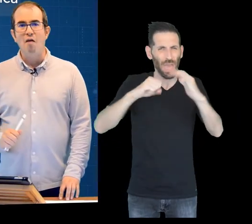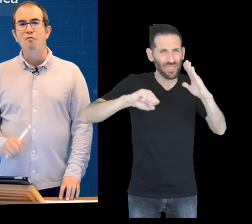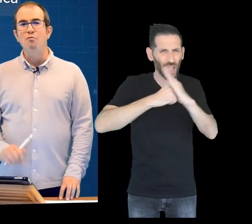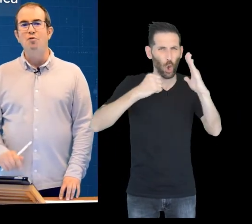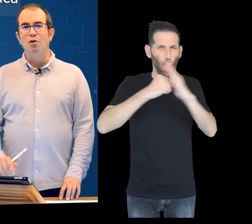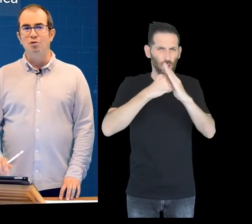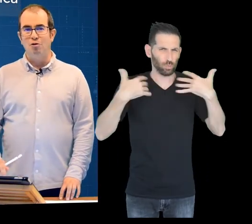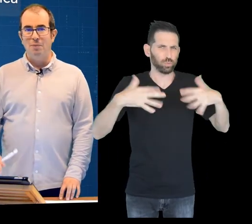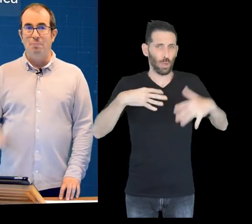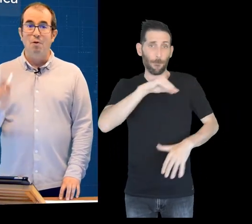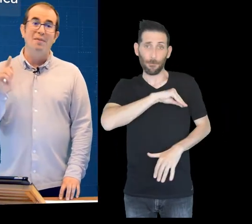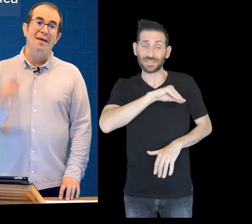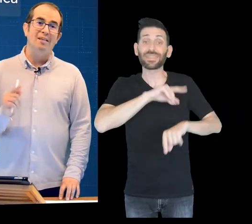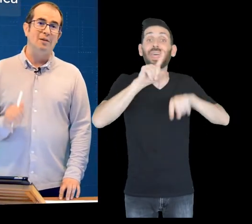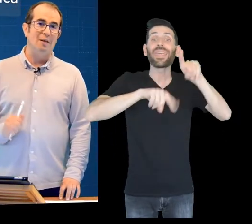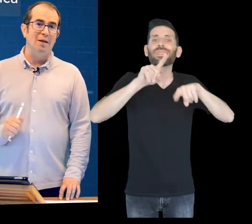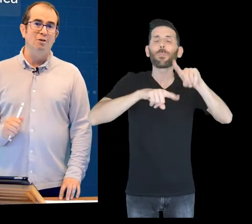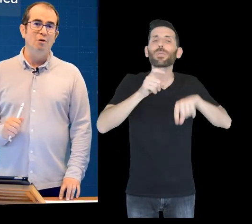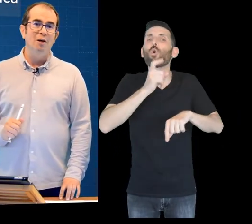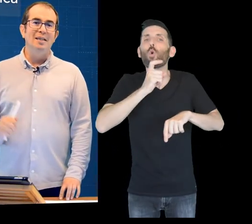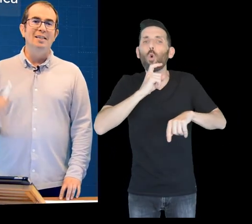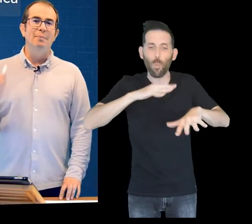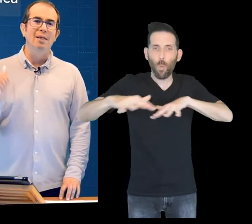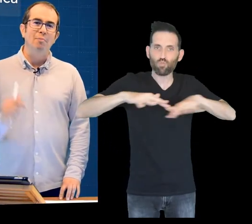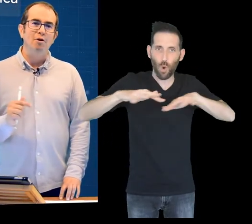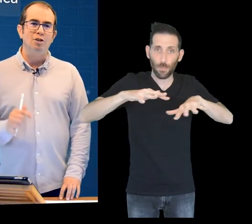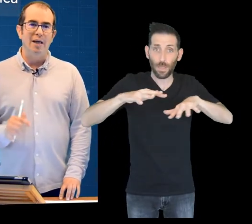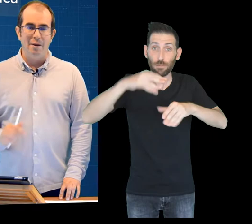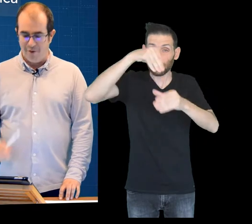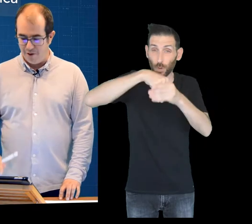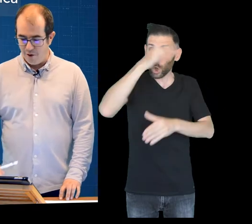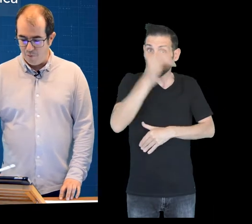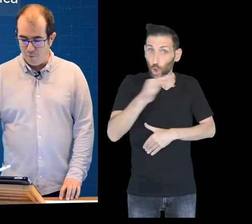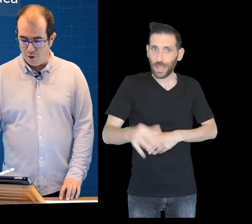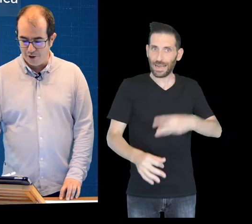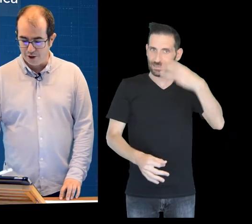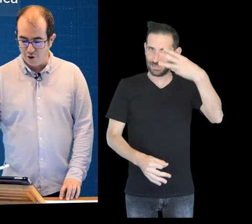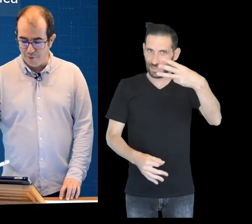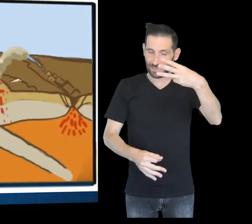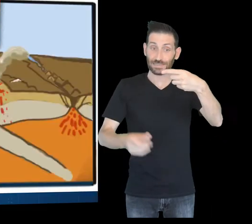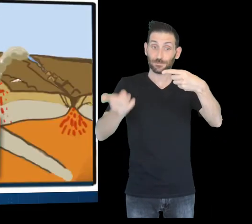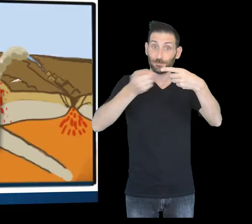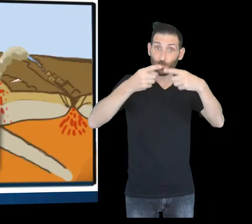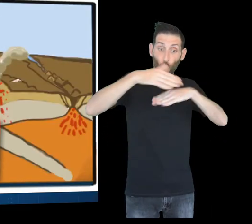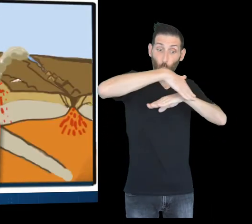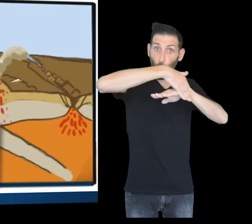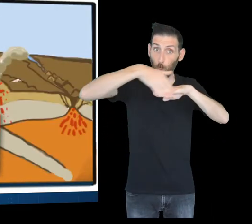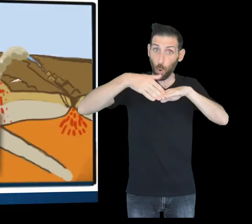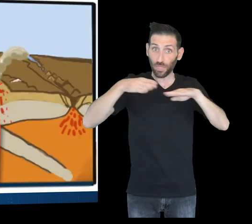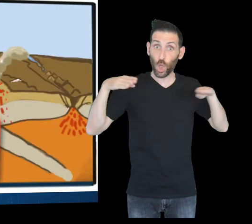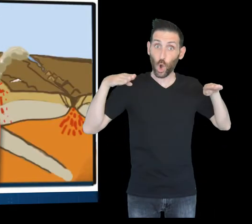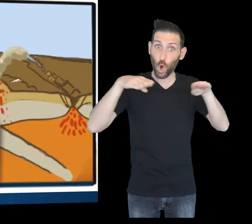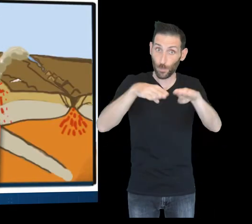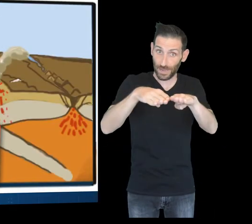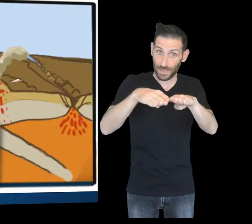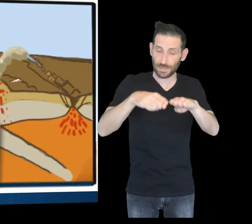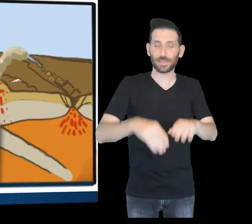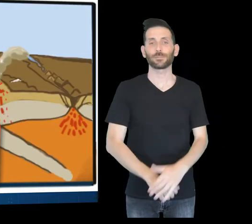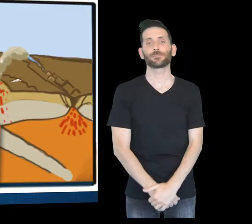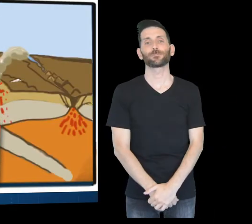Depending on the type of displacement, we divide them into convergent edges,